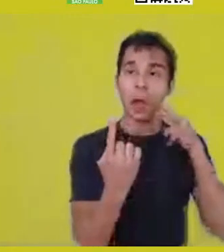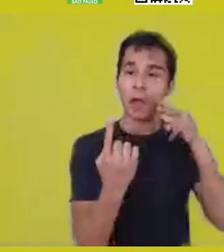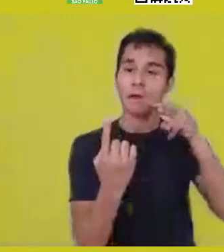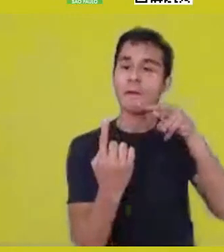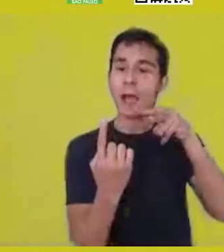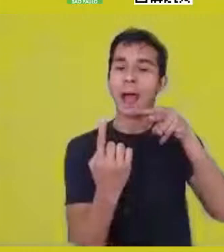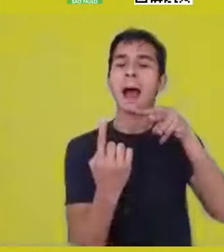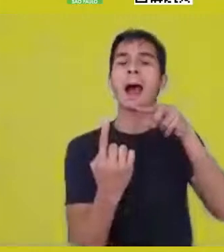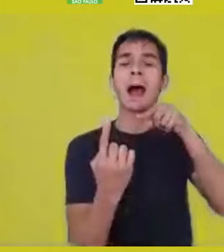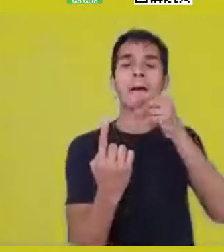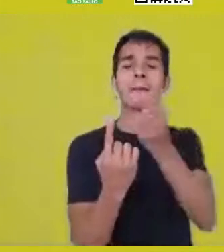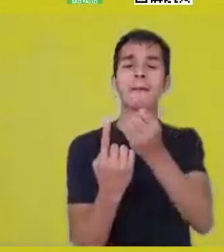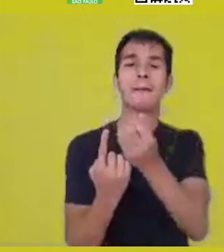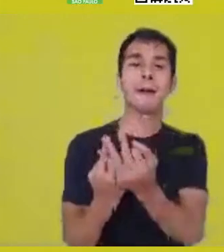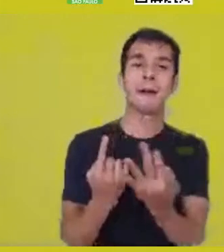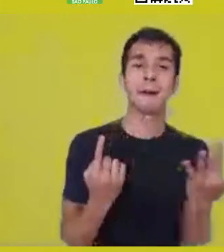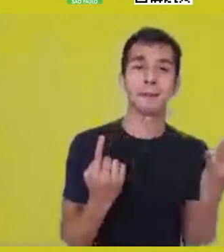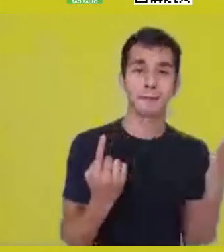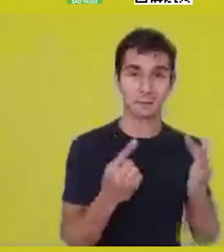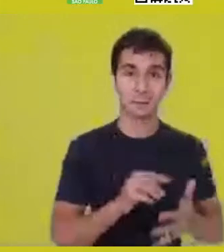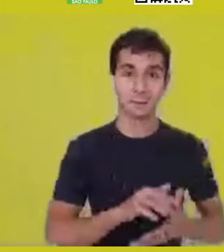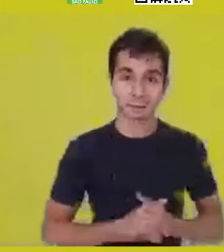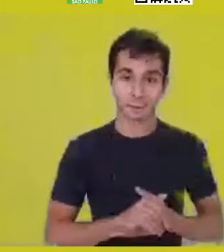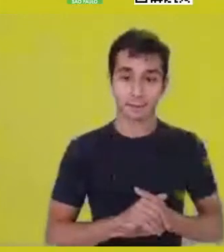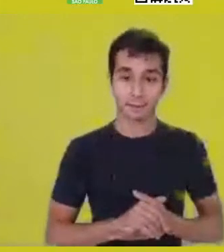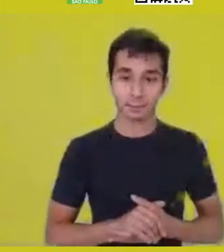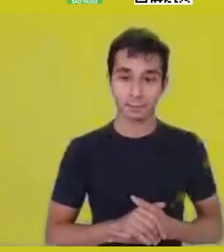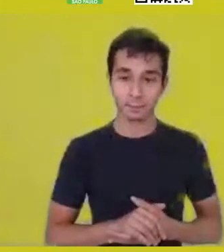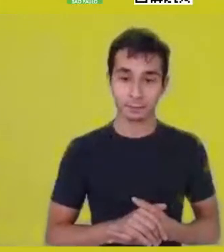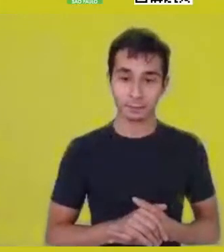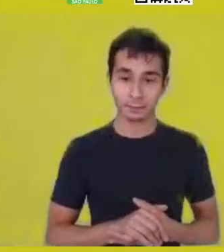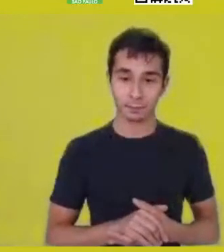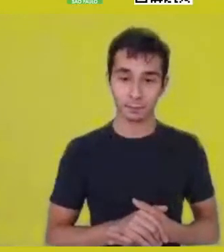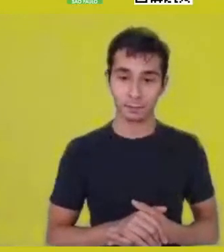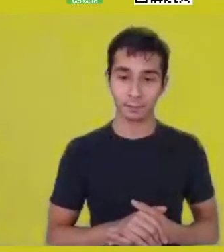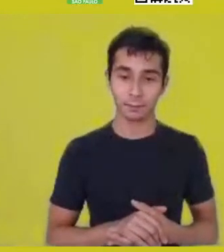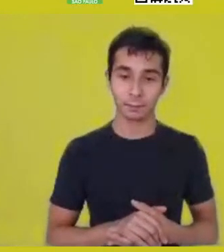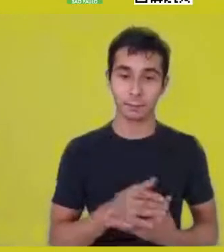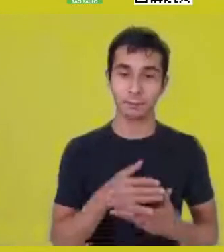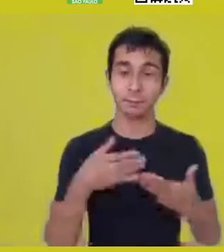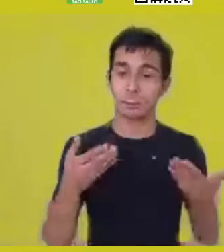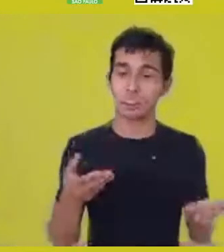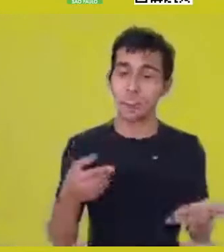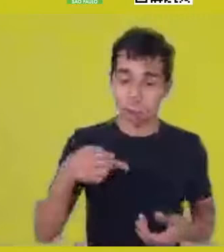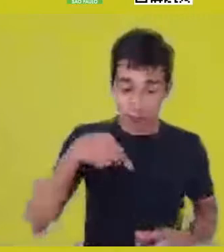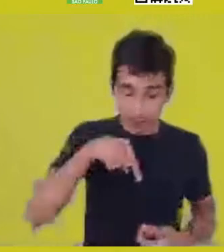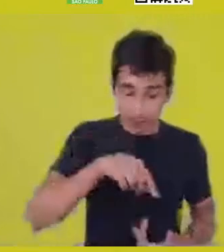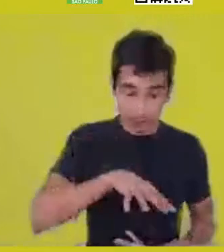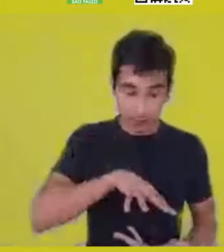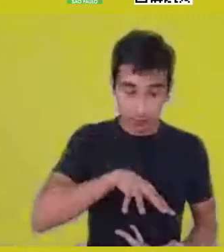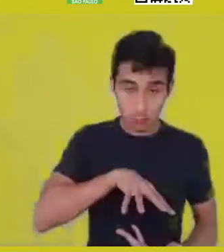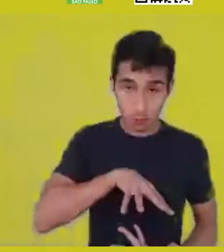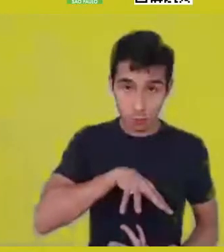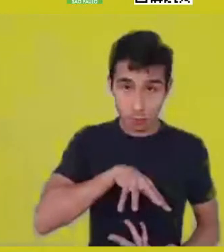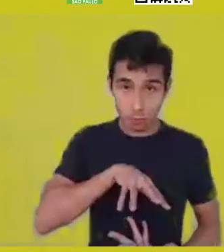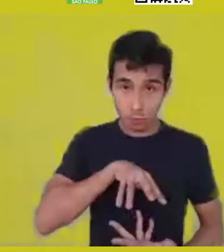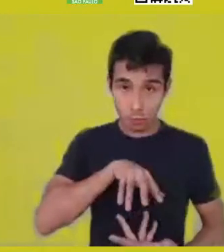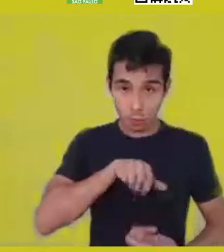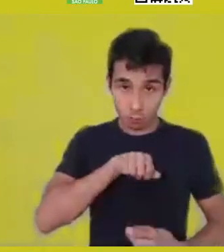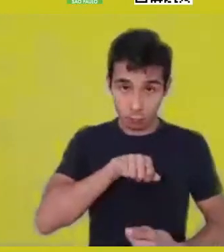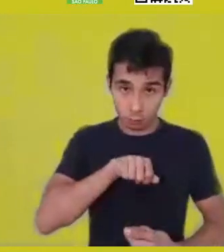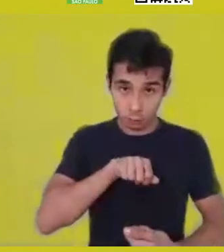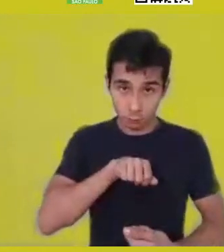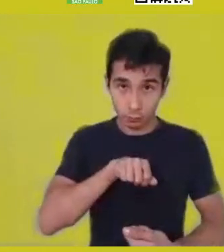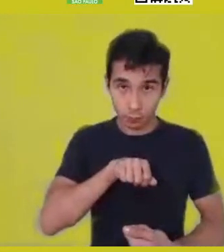In great measure, this world that allows us, including through dreams...